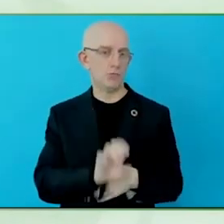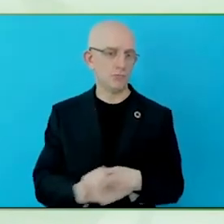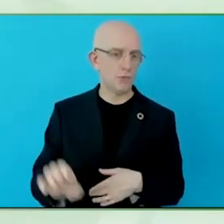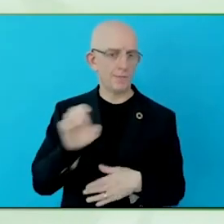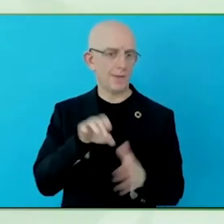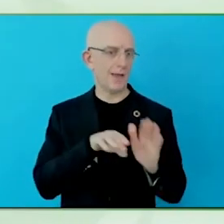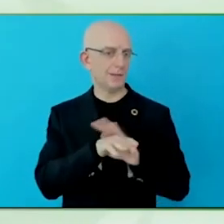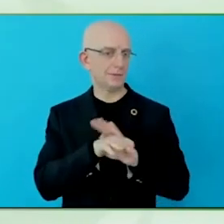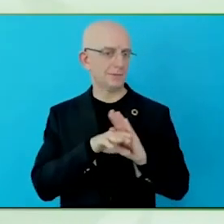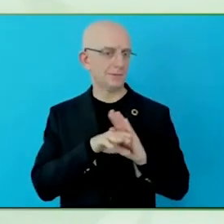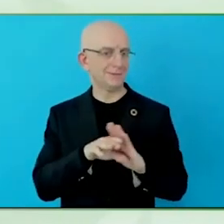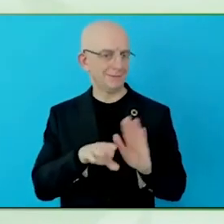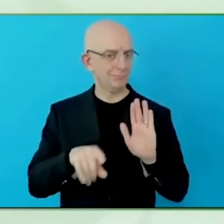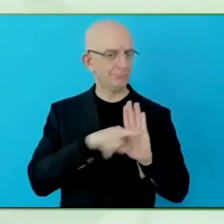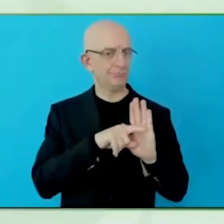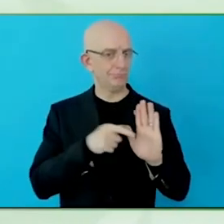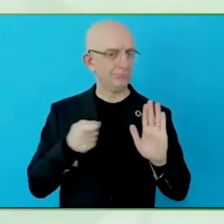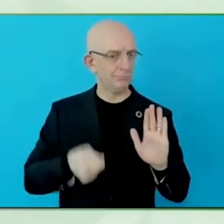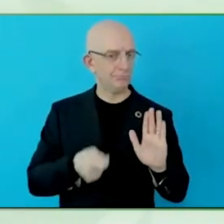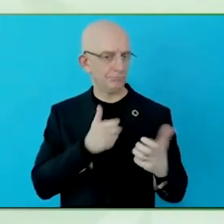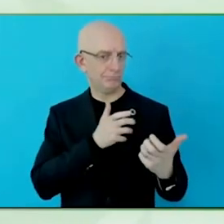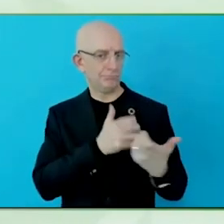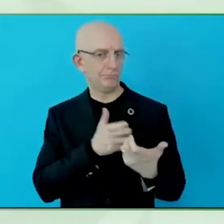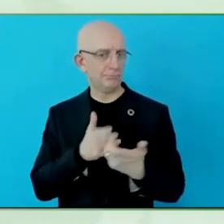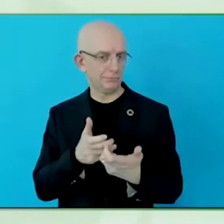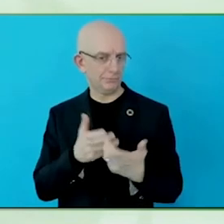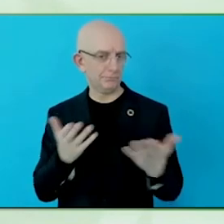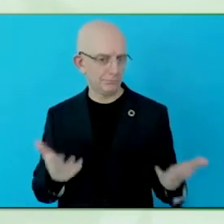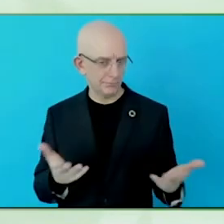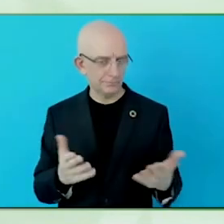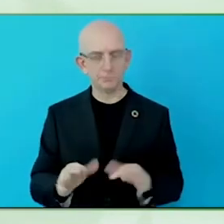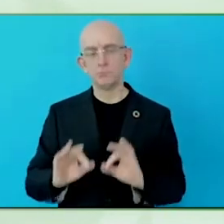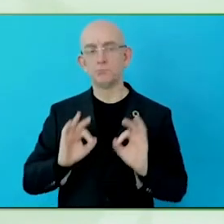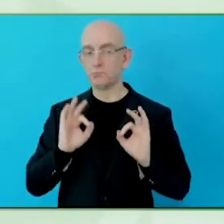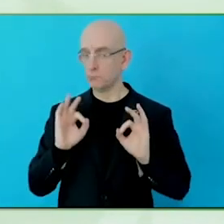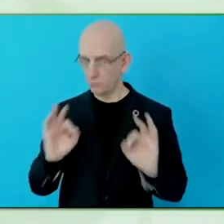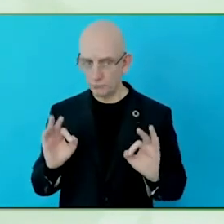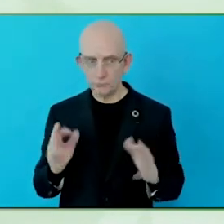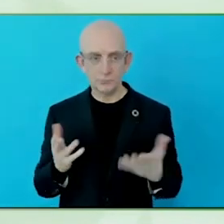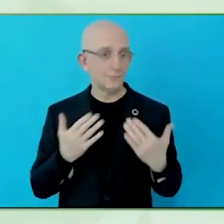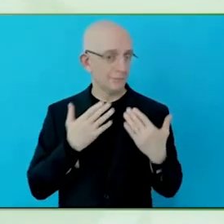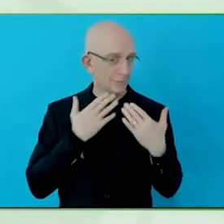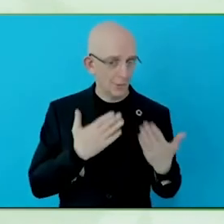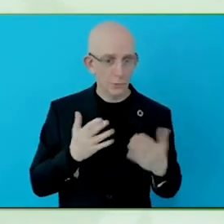then we are going to, if I may, revisit what we have talked about, and then we are expanding on it.